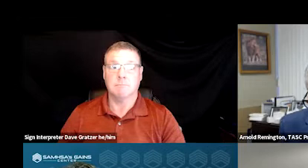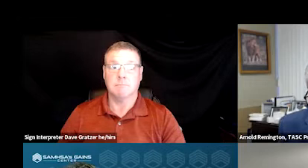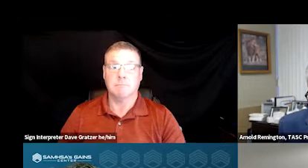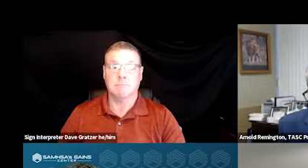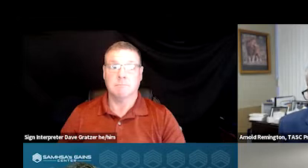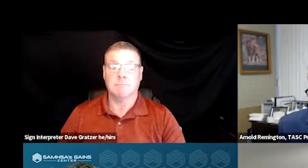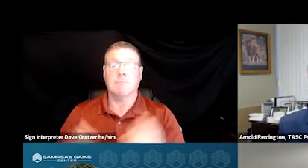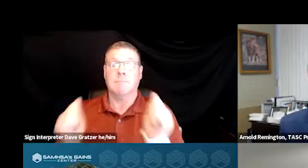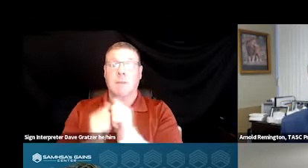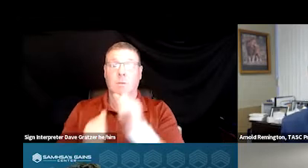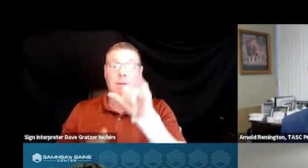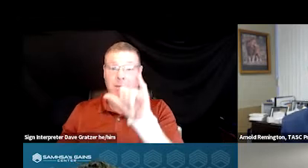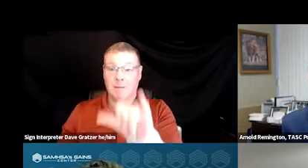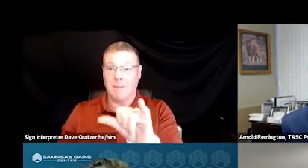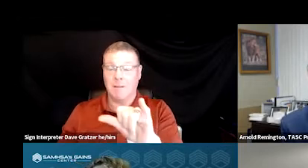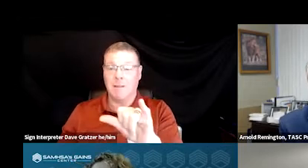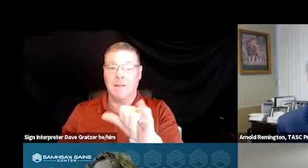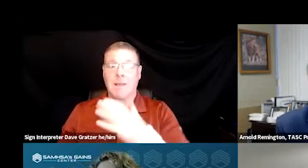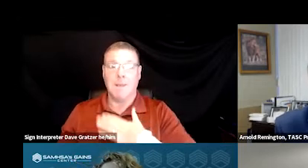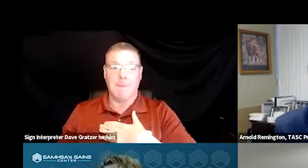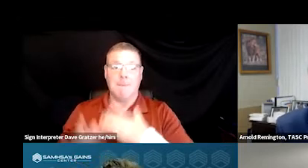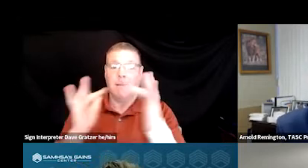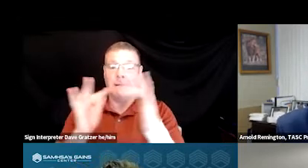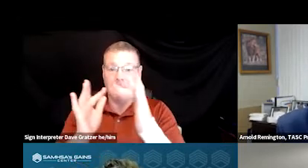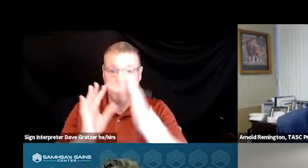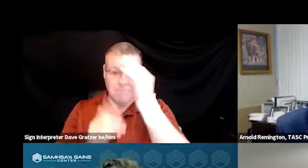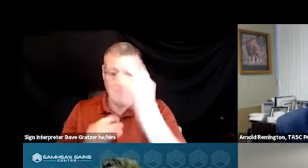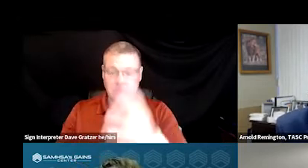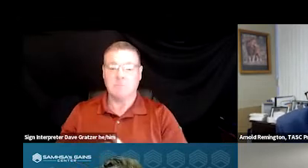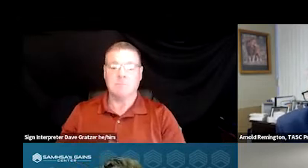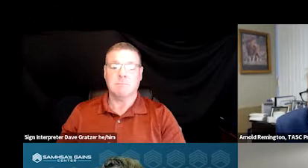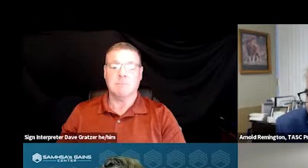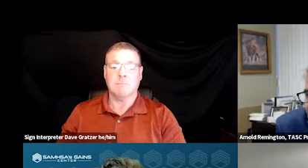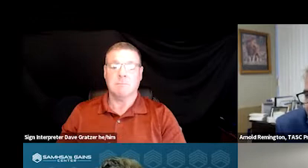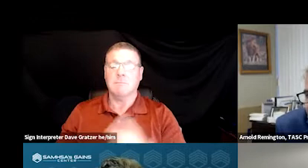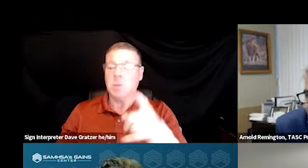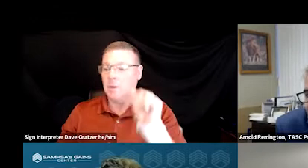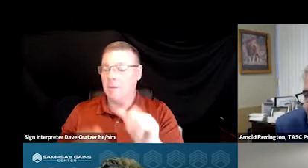So with that, this is my contact information. You're welcome to reach out to me,